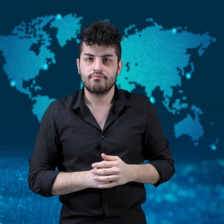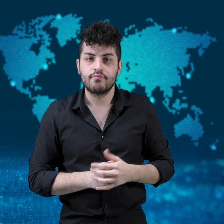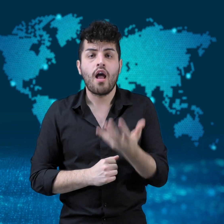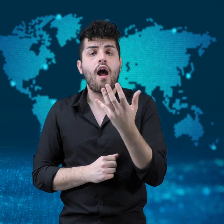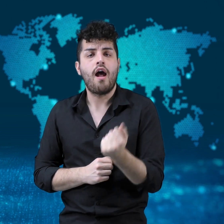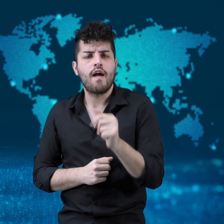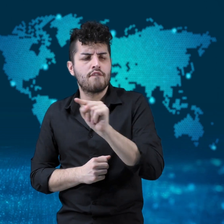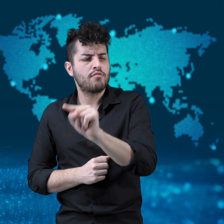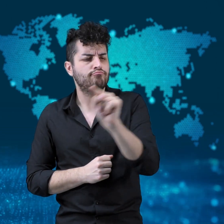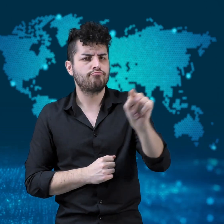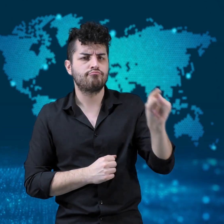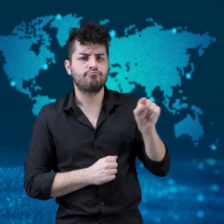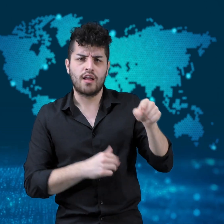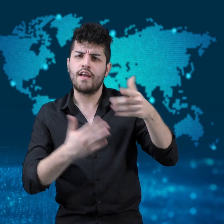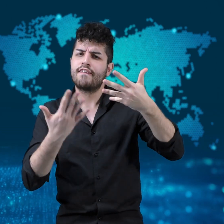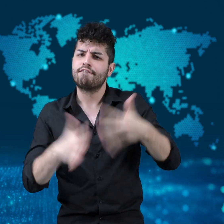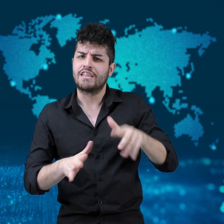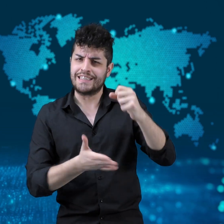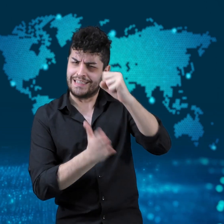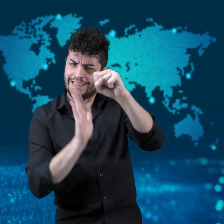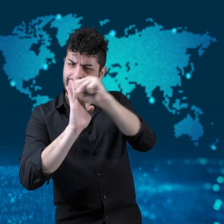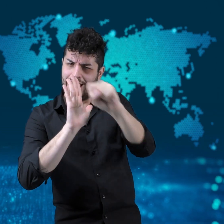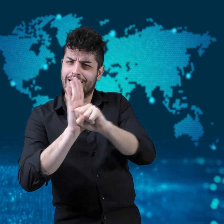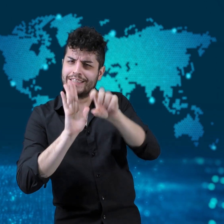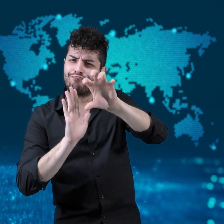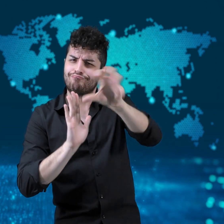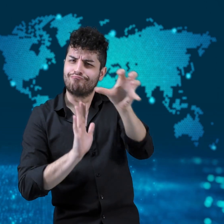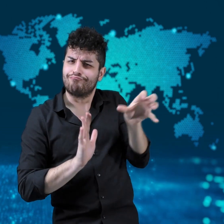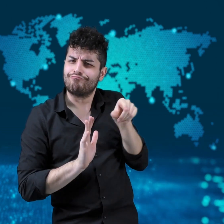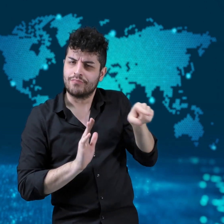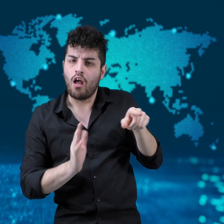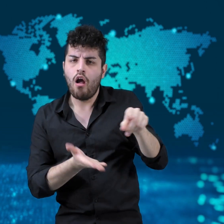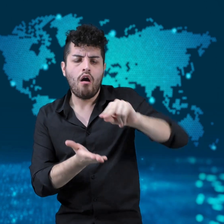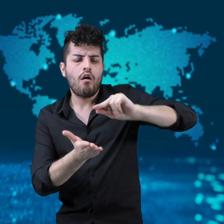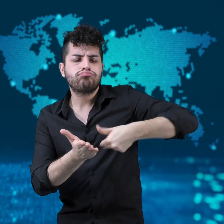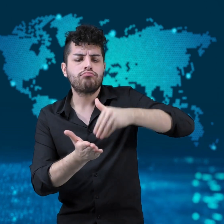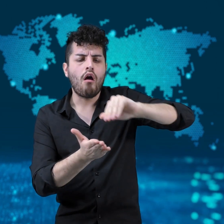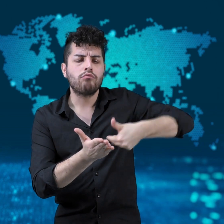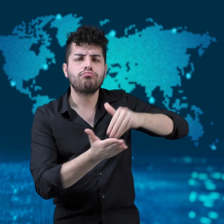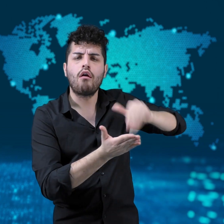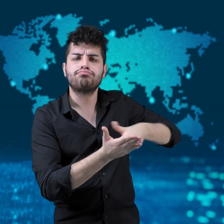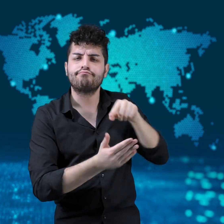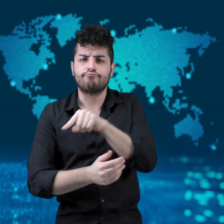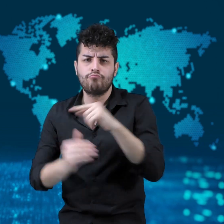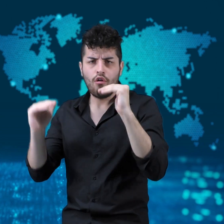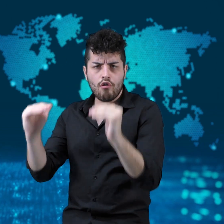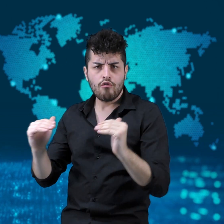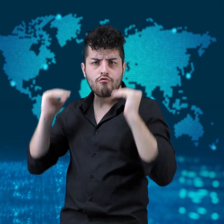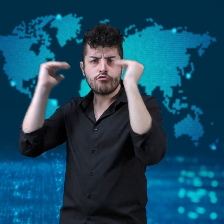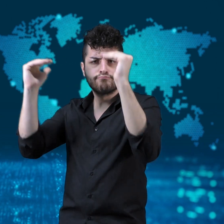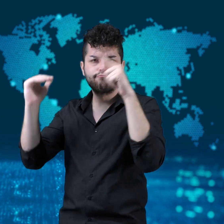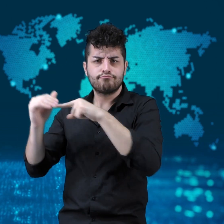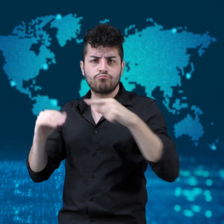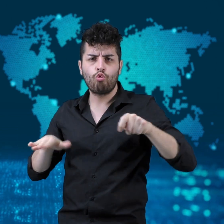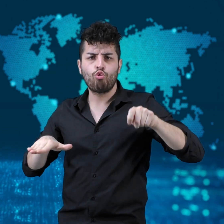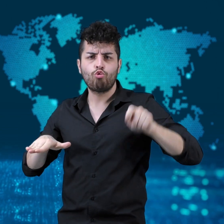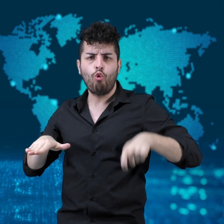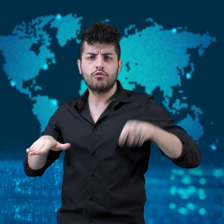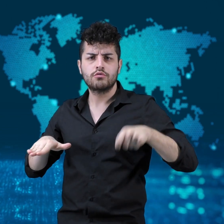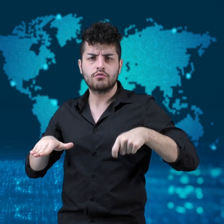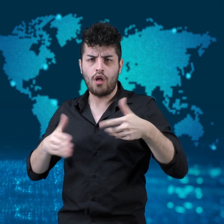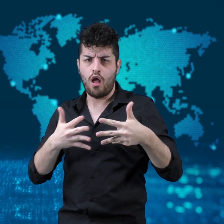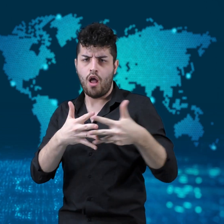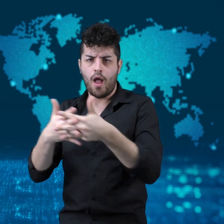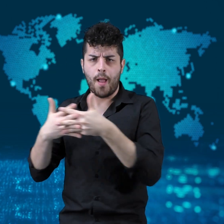Some states signed an appeal to the US Supreme Court asking them to